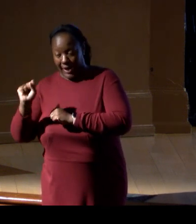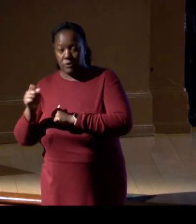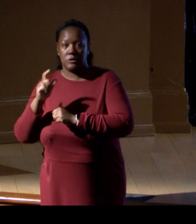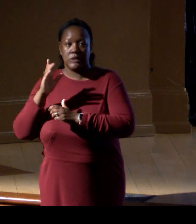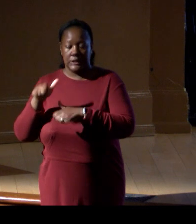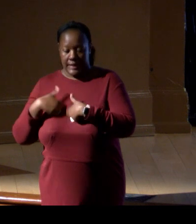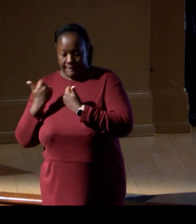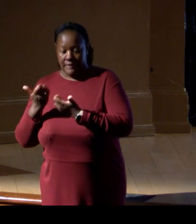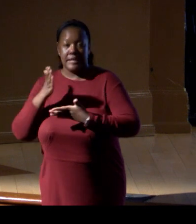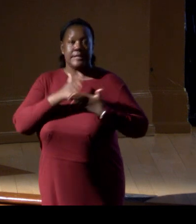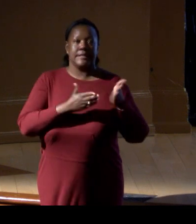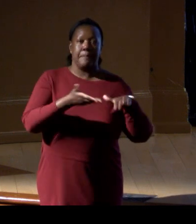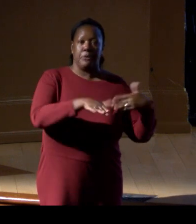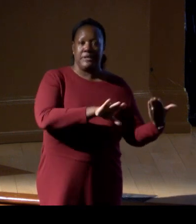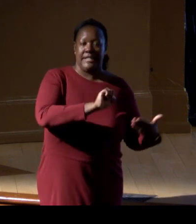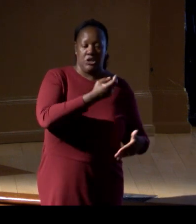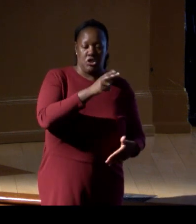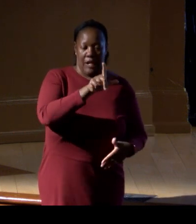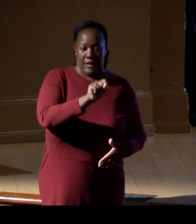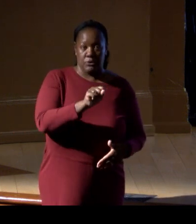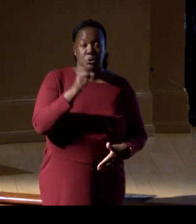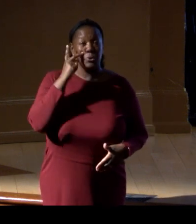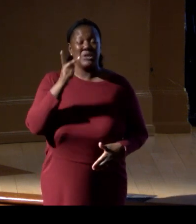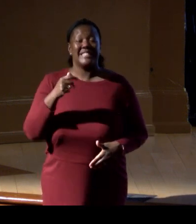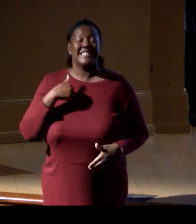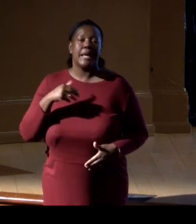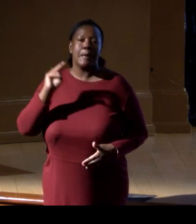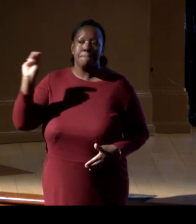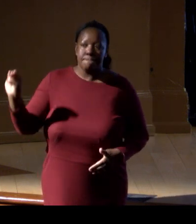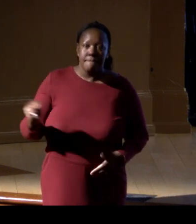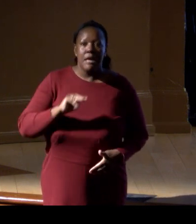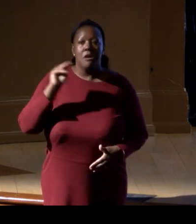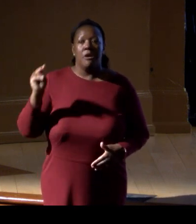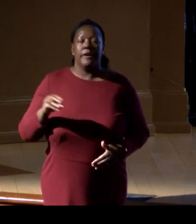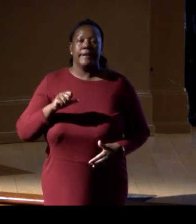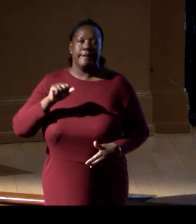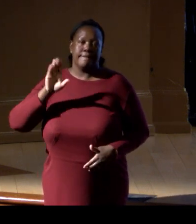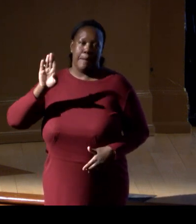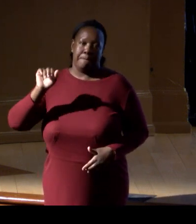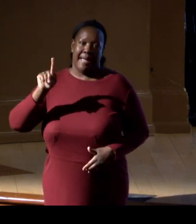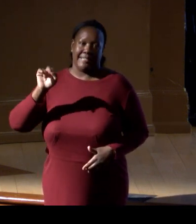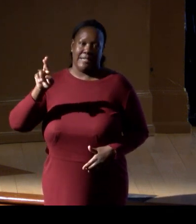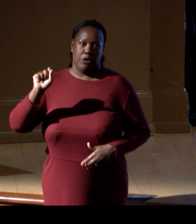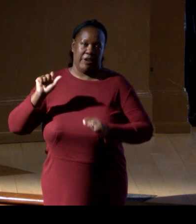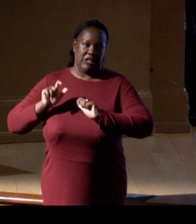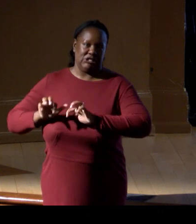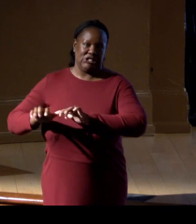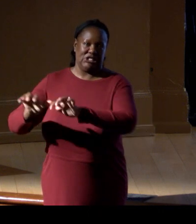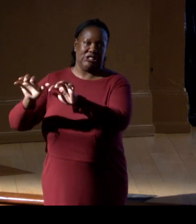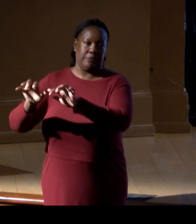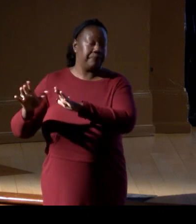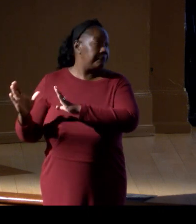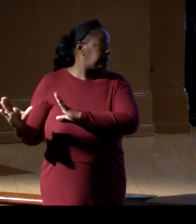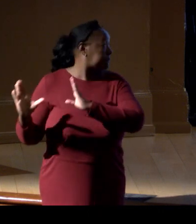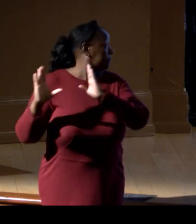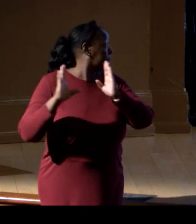There are a million bacteria per milliliter. On the right, they are almost not detectable, right?